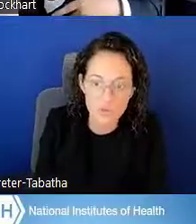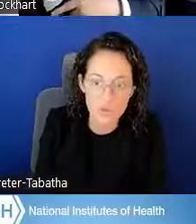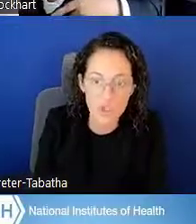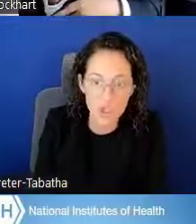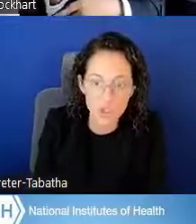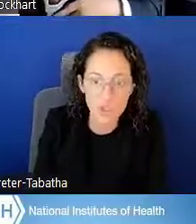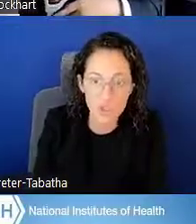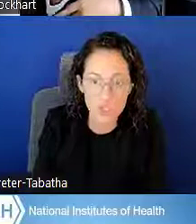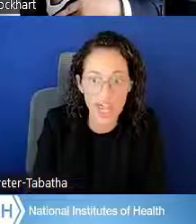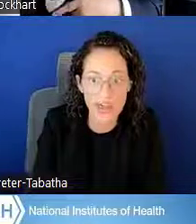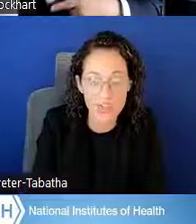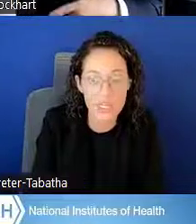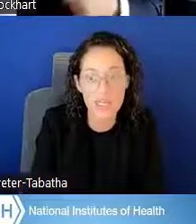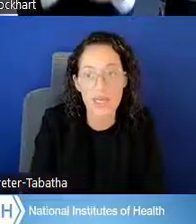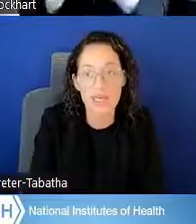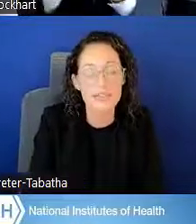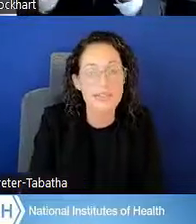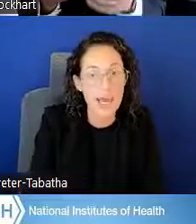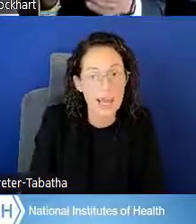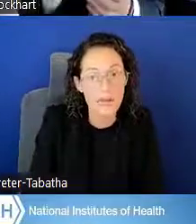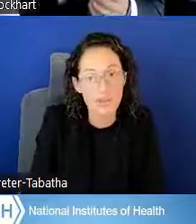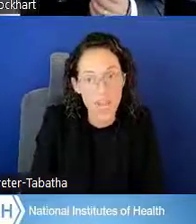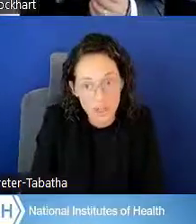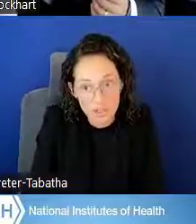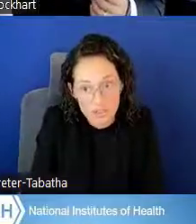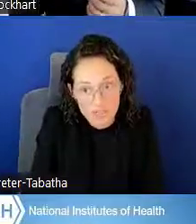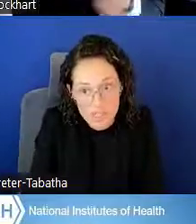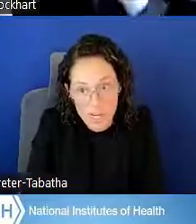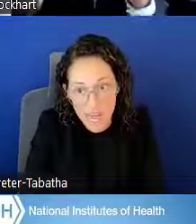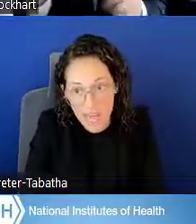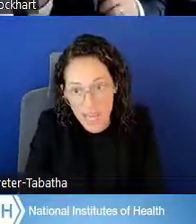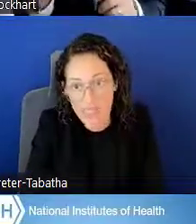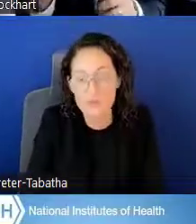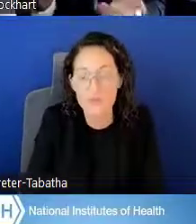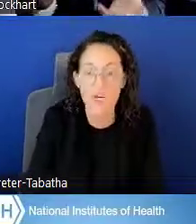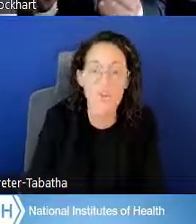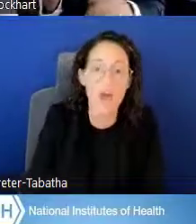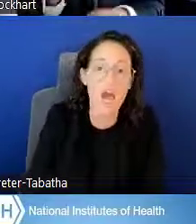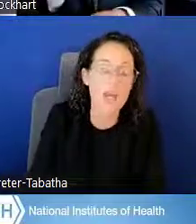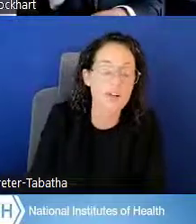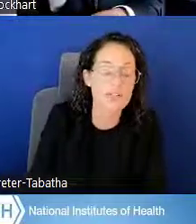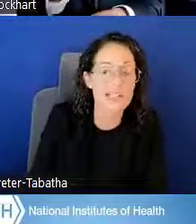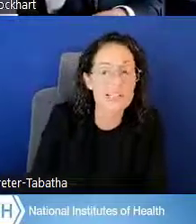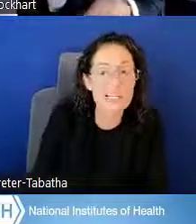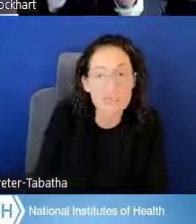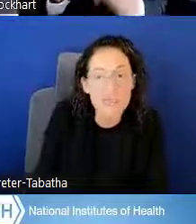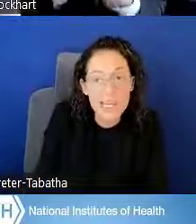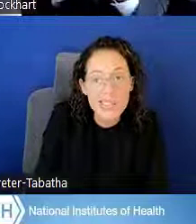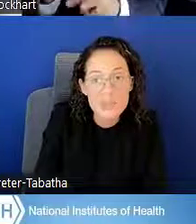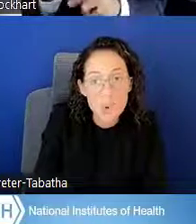you could look at the data records that has the higher success rates,